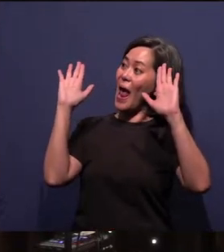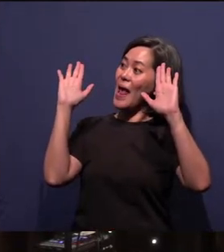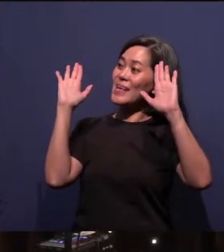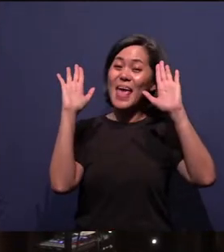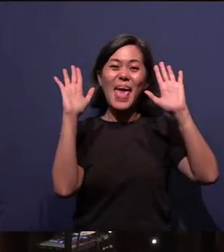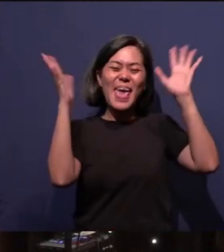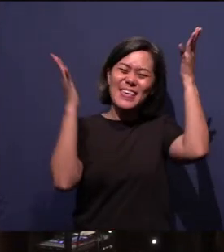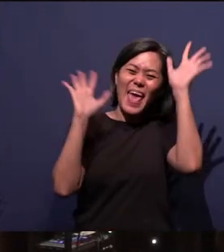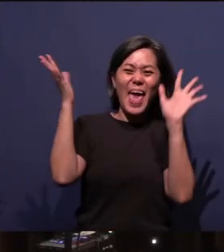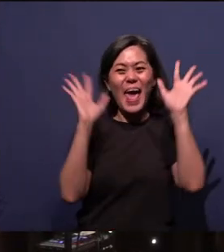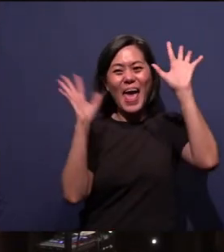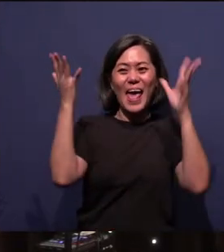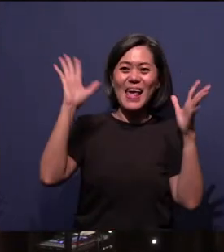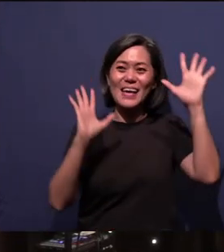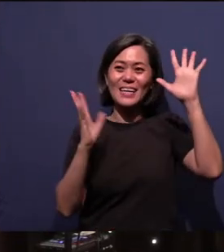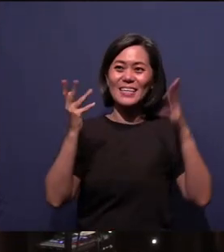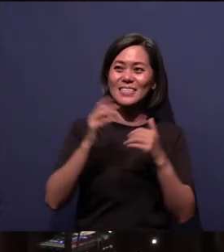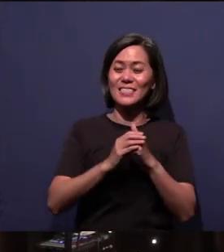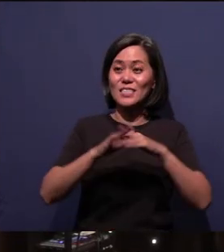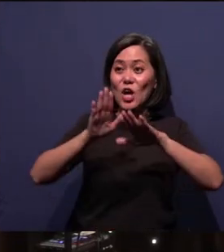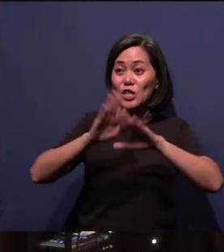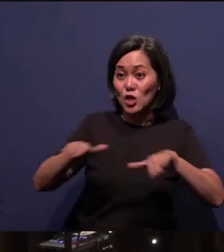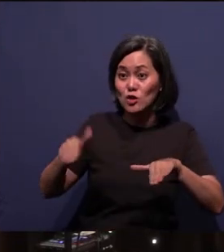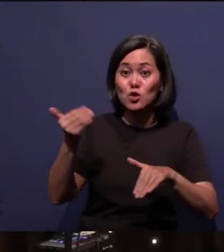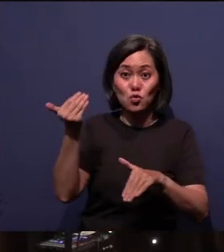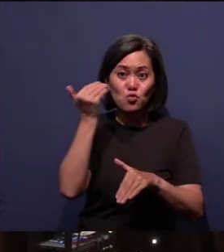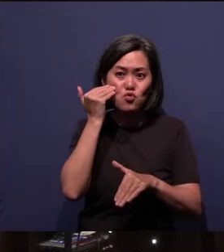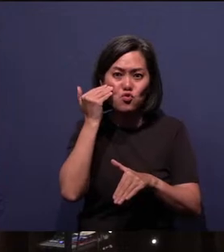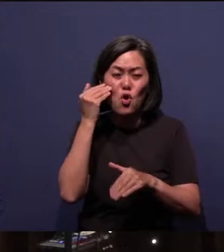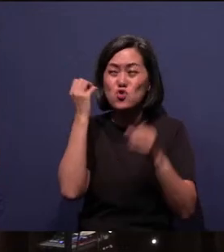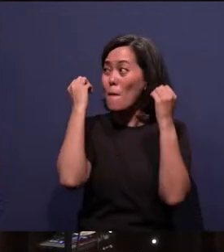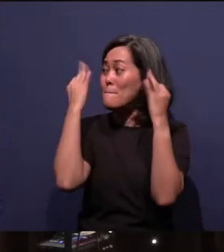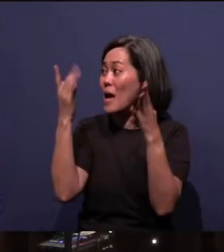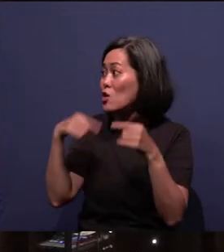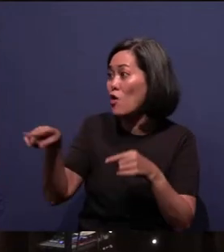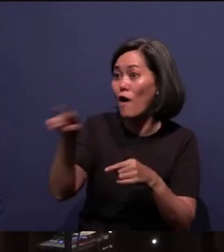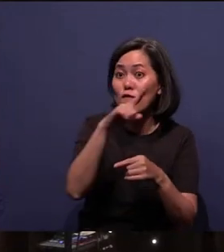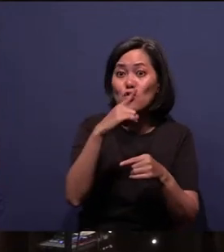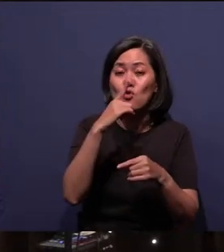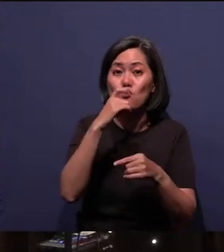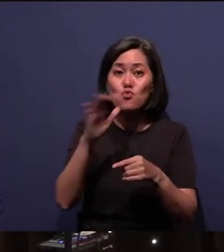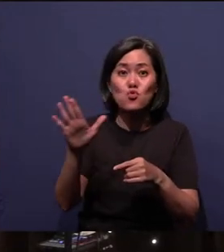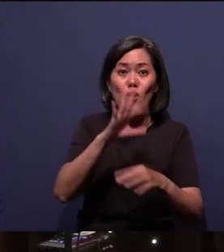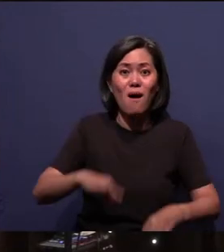Yay! Children, do you know there were so many of you who gave your life to Jesus Christ?